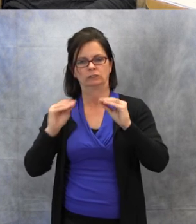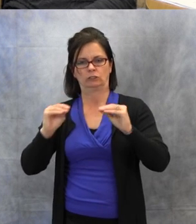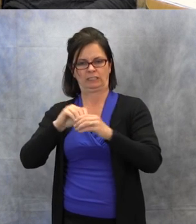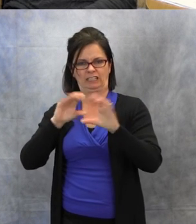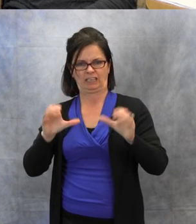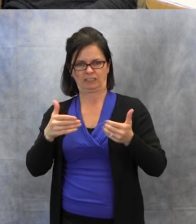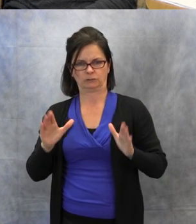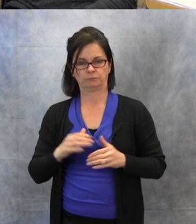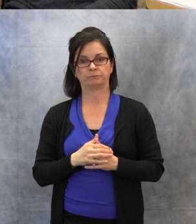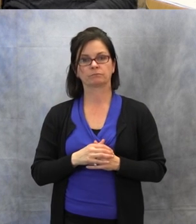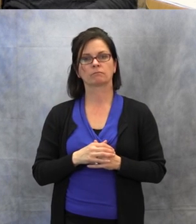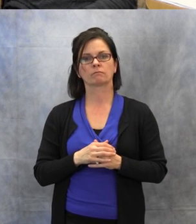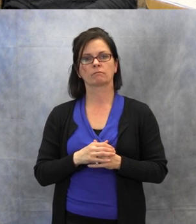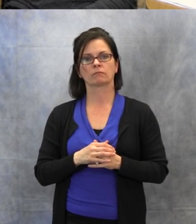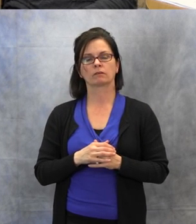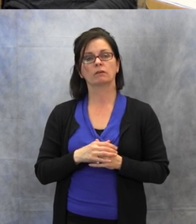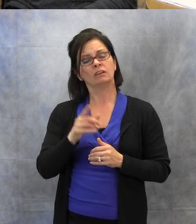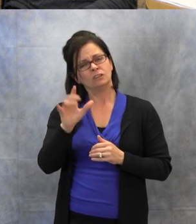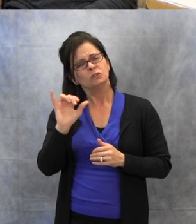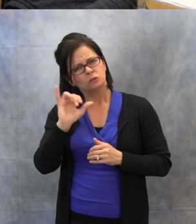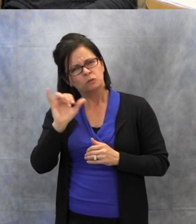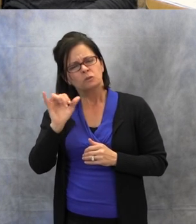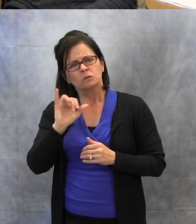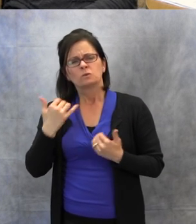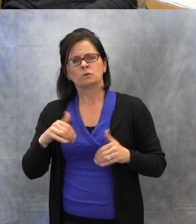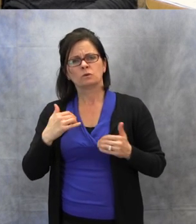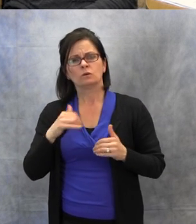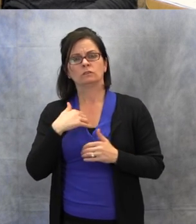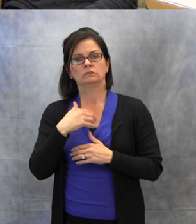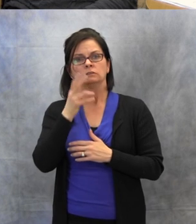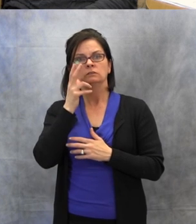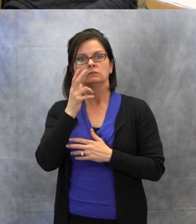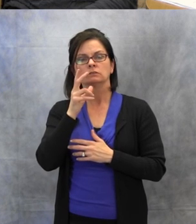It's very tiring to have to listen so hard all day